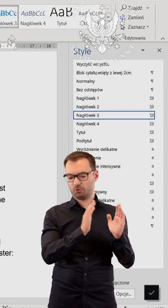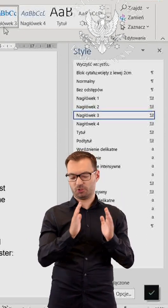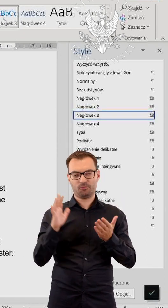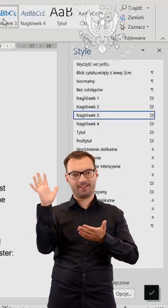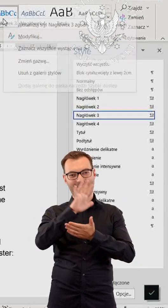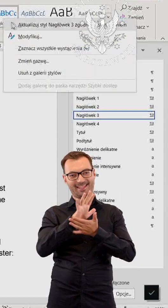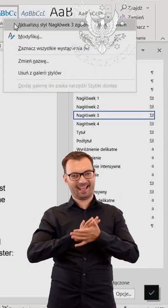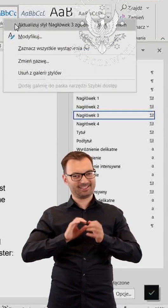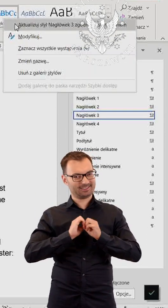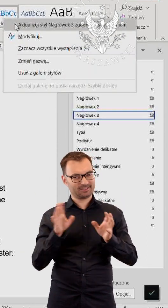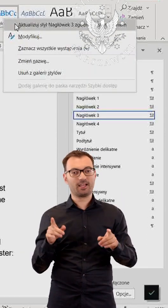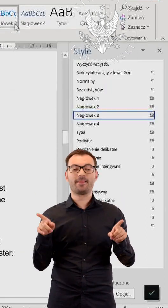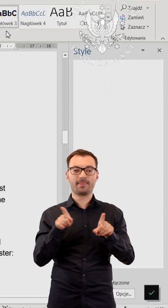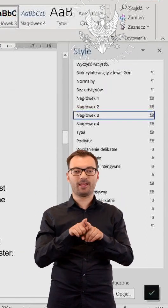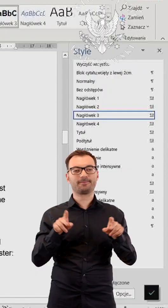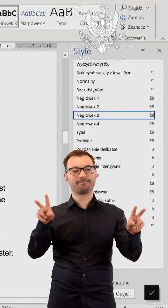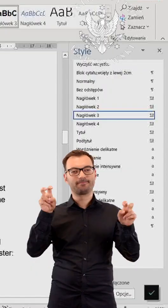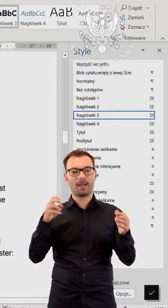and mind maps will also help.